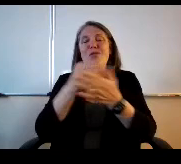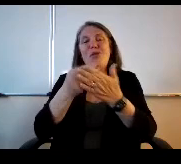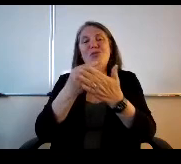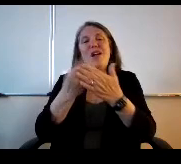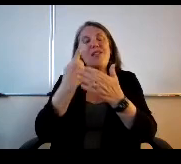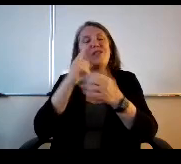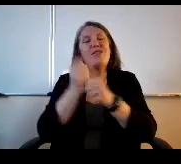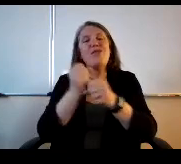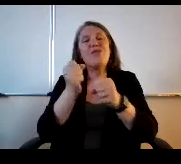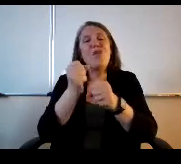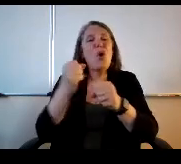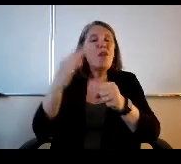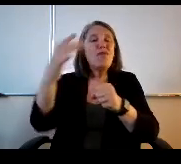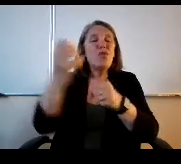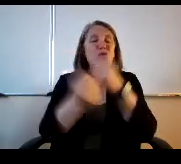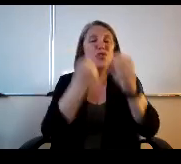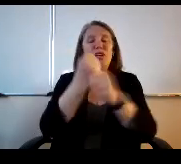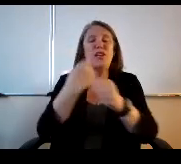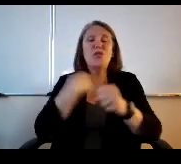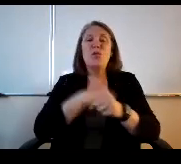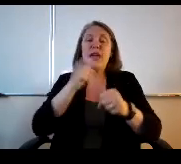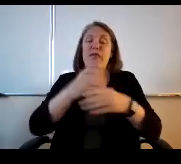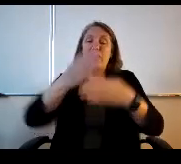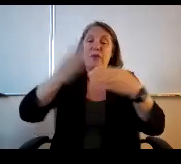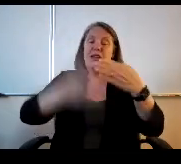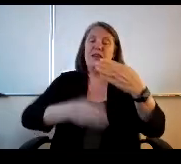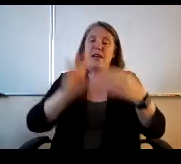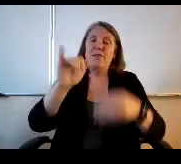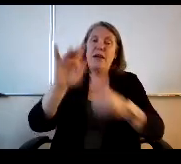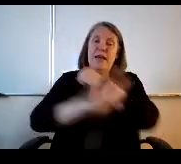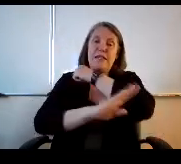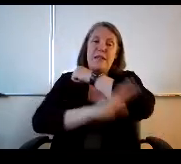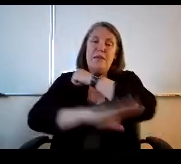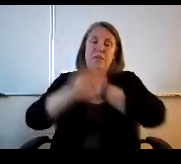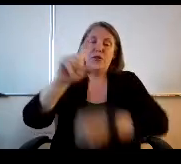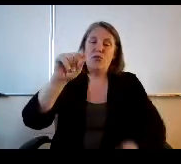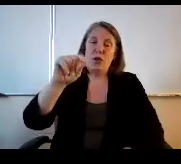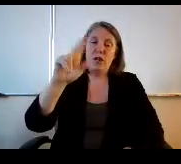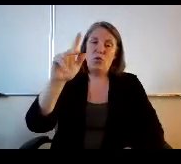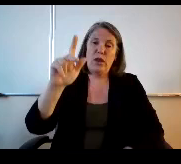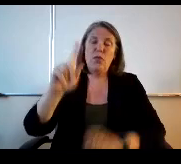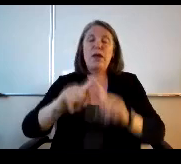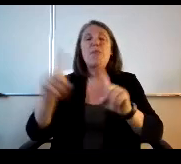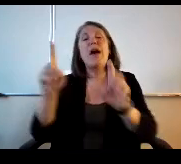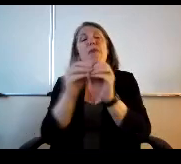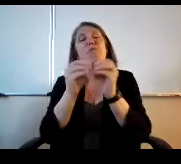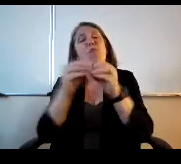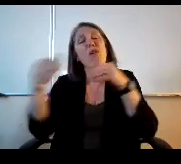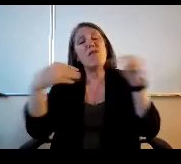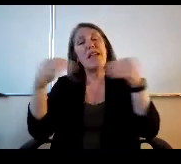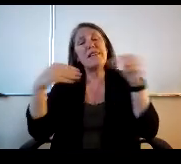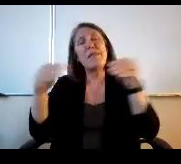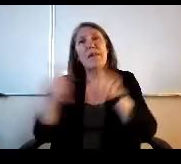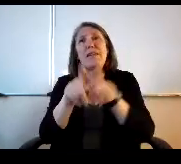those dollars for future years. Again, we'd have to be done by September 2023, but it gives us more flexibility